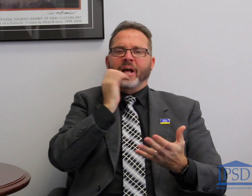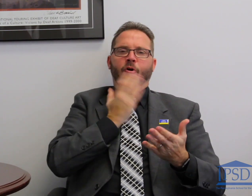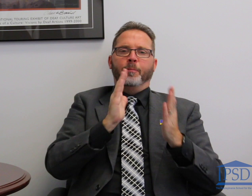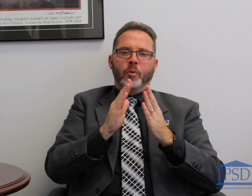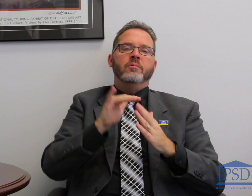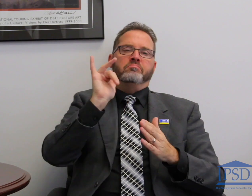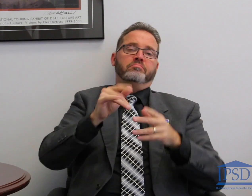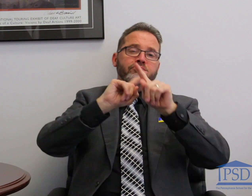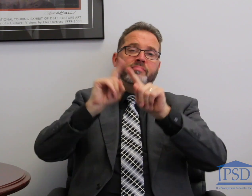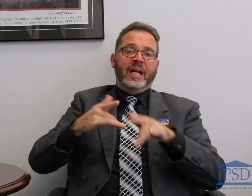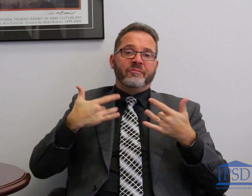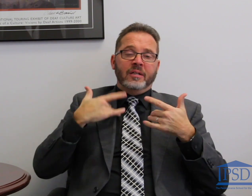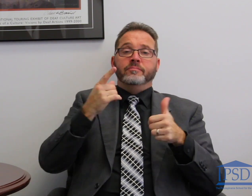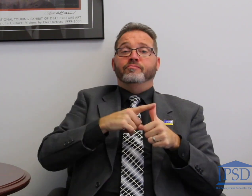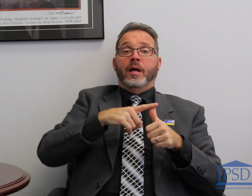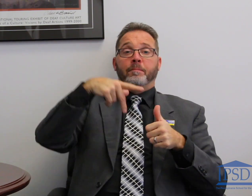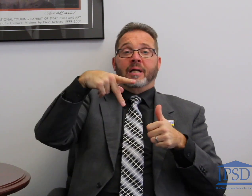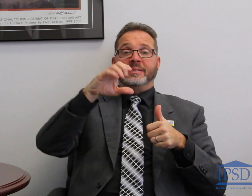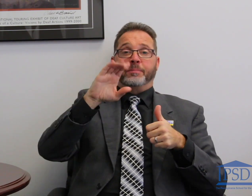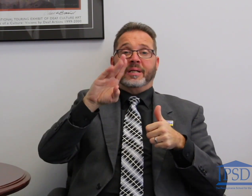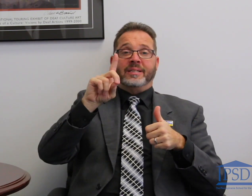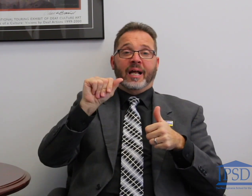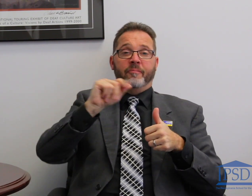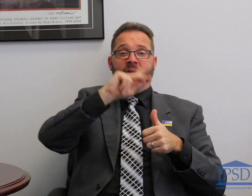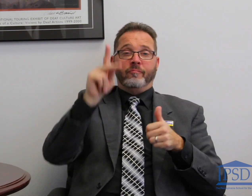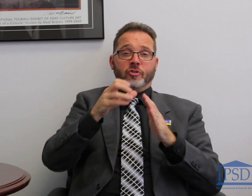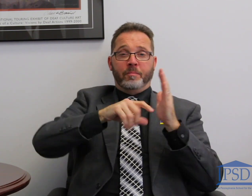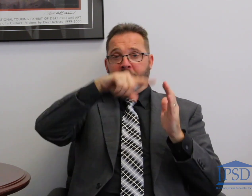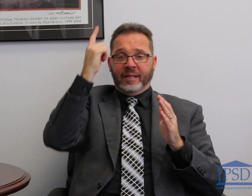community organizations. This includes PCBDA, the Philadelphia Chapter of Black Deaf Advocates,